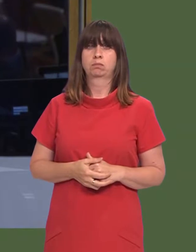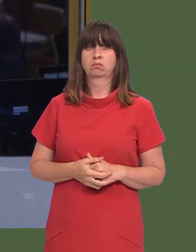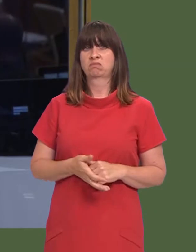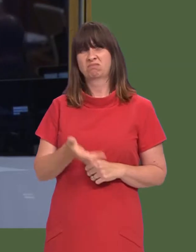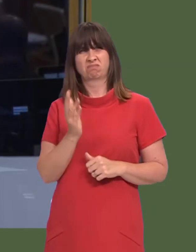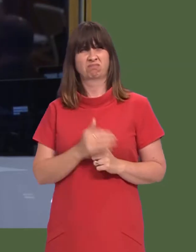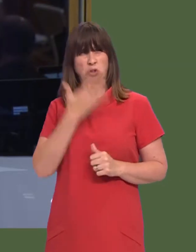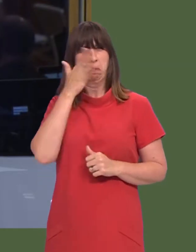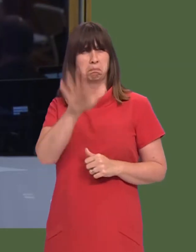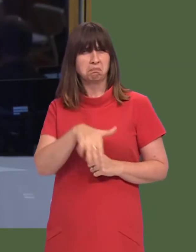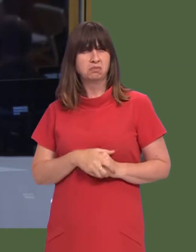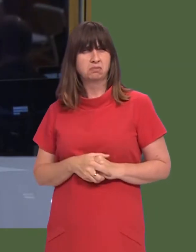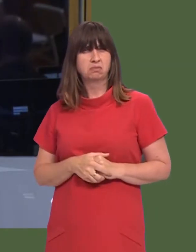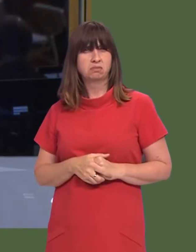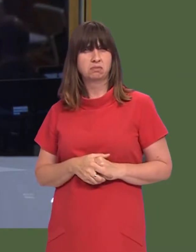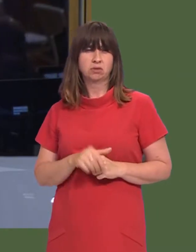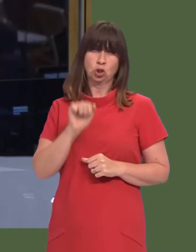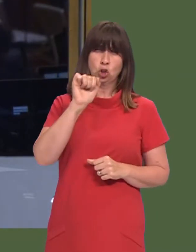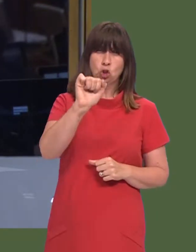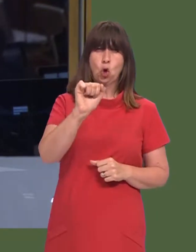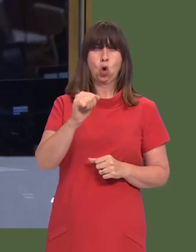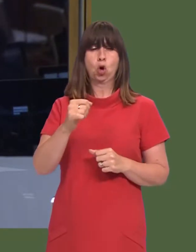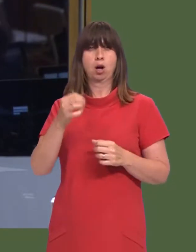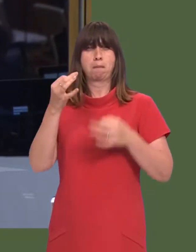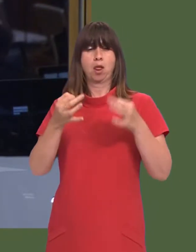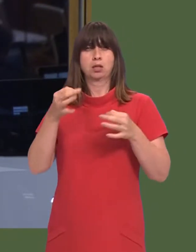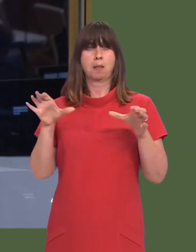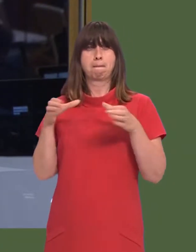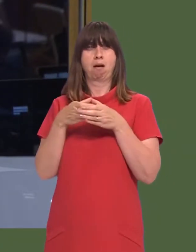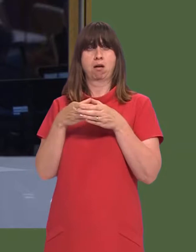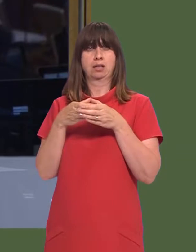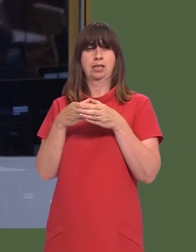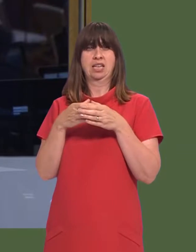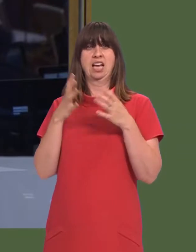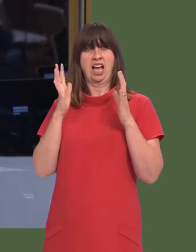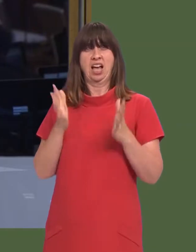Donít you think that itís a disgrace that a member of your own party has to stand up